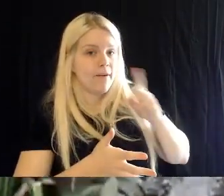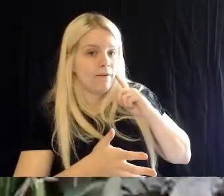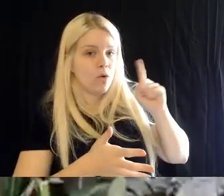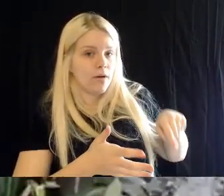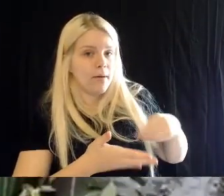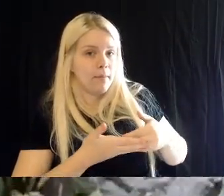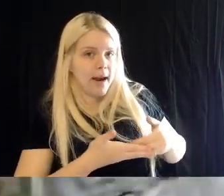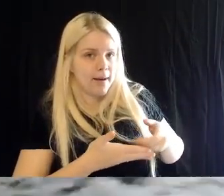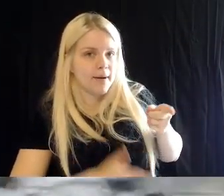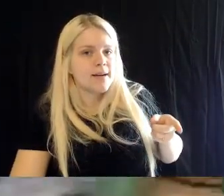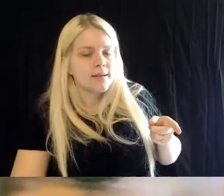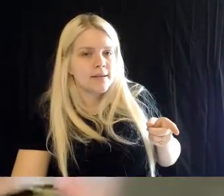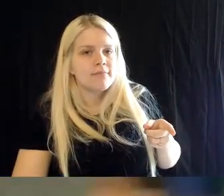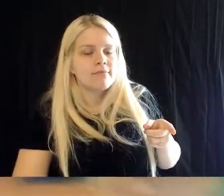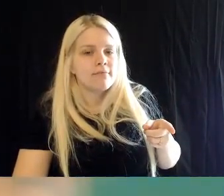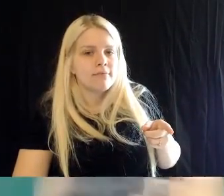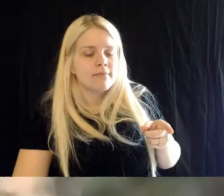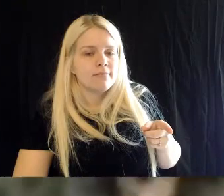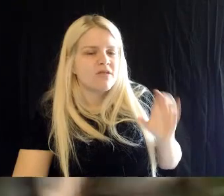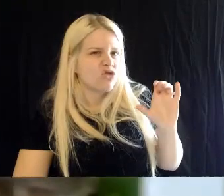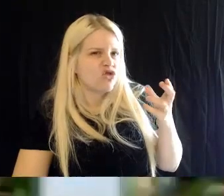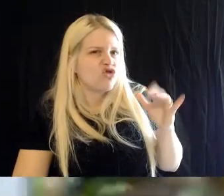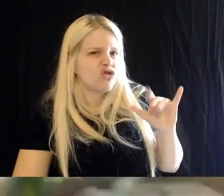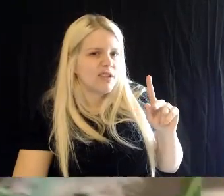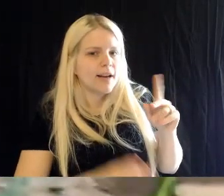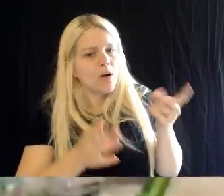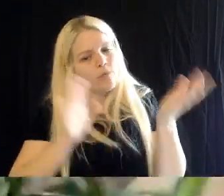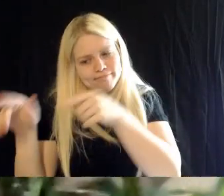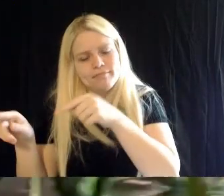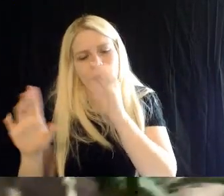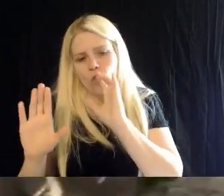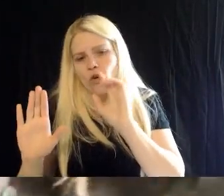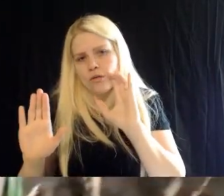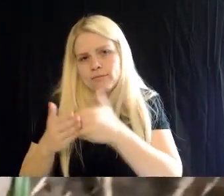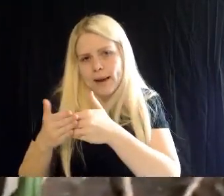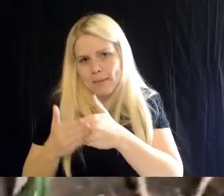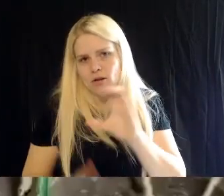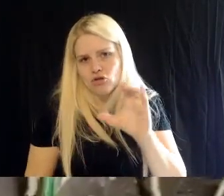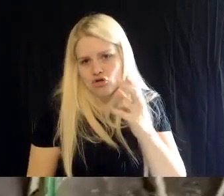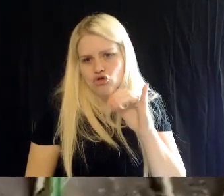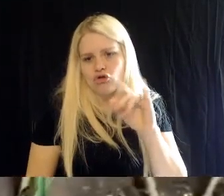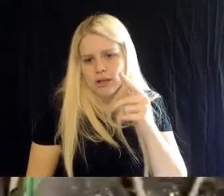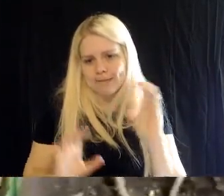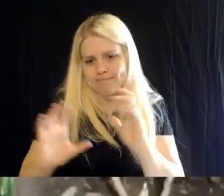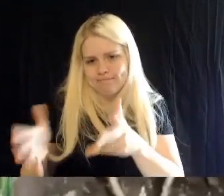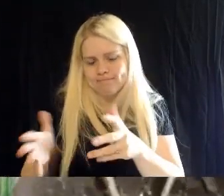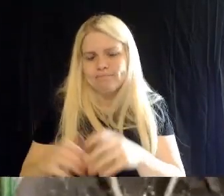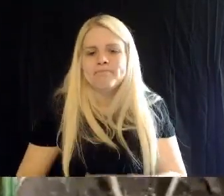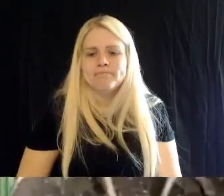Now she's crossing over. This is for these guys. Britt: There you go.